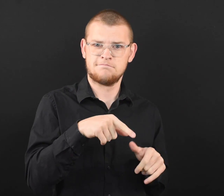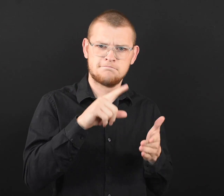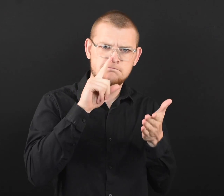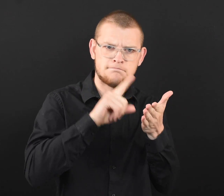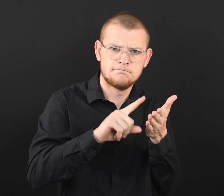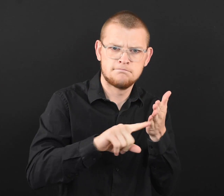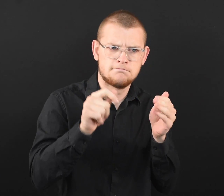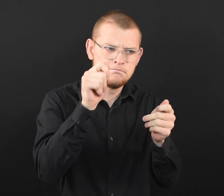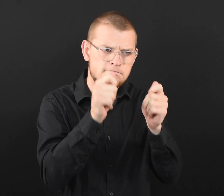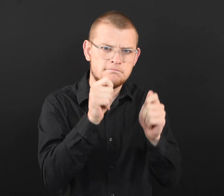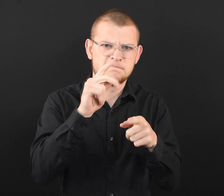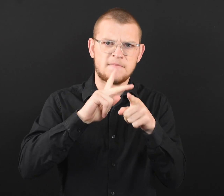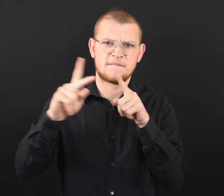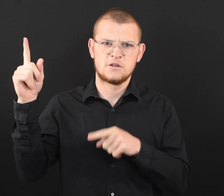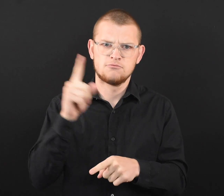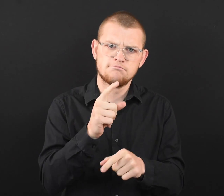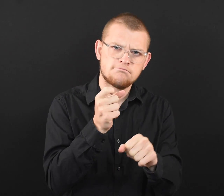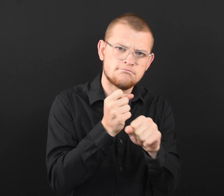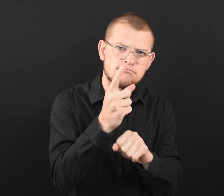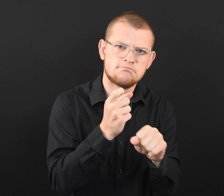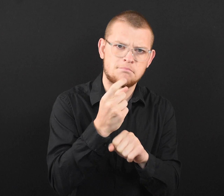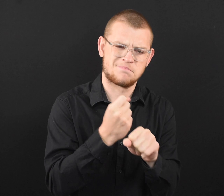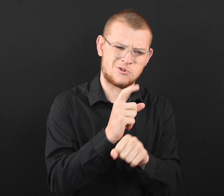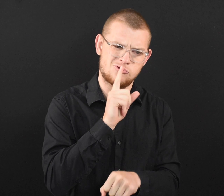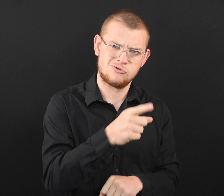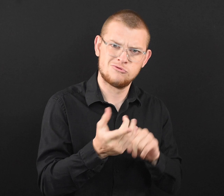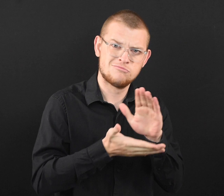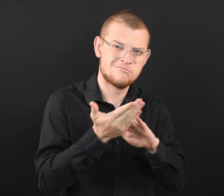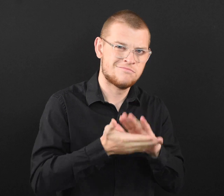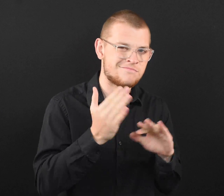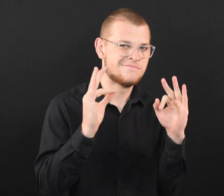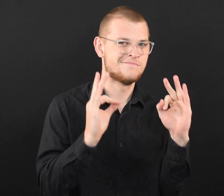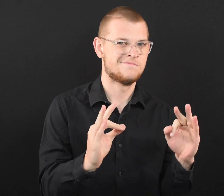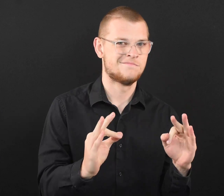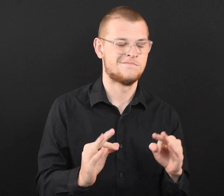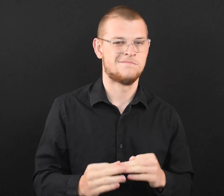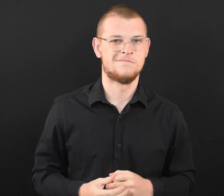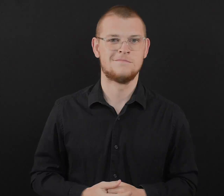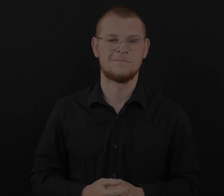and adjusted by a professional every year to make sure it is operating efficiently.